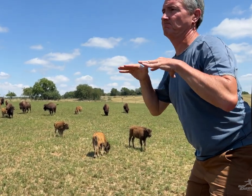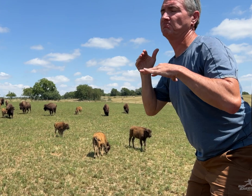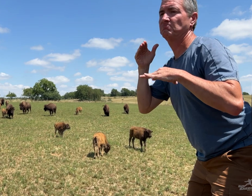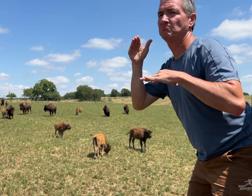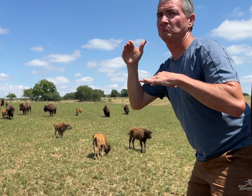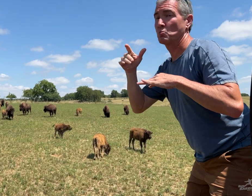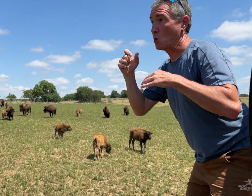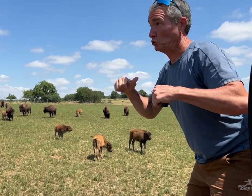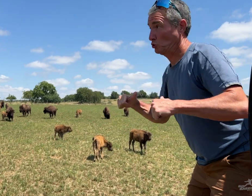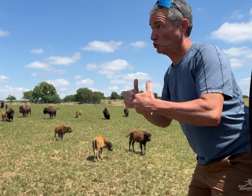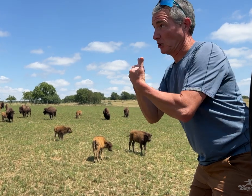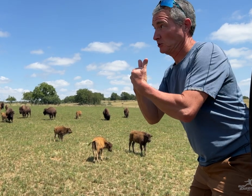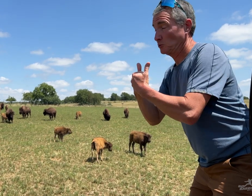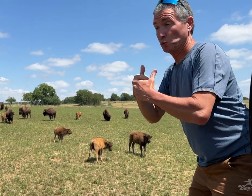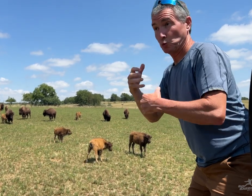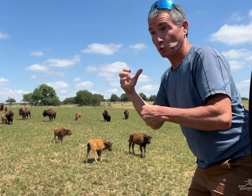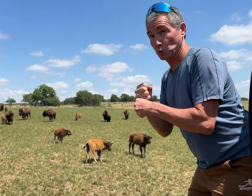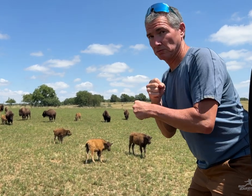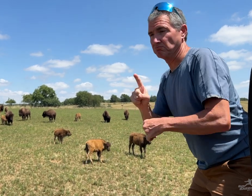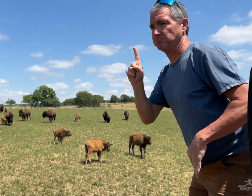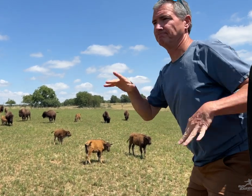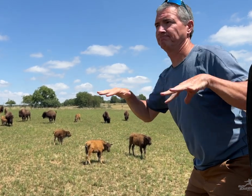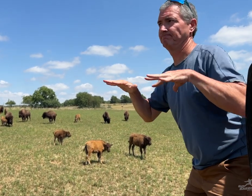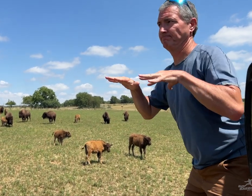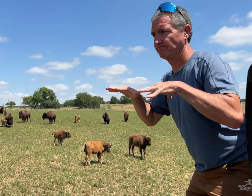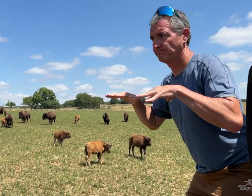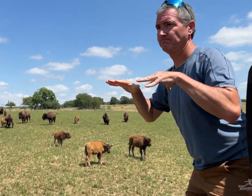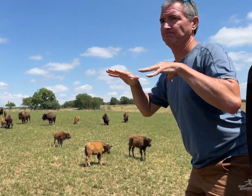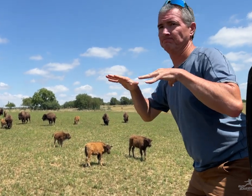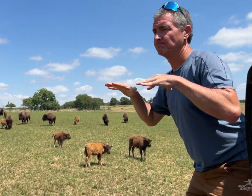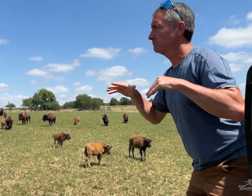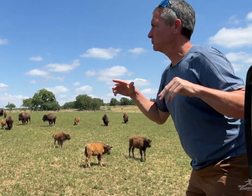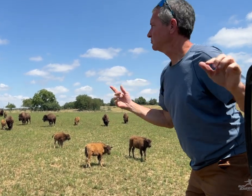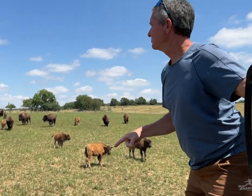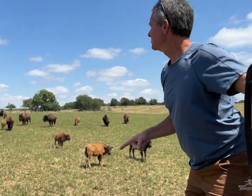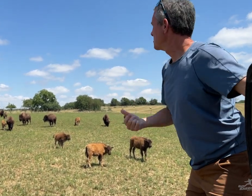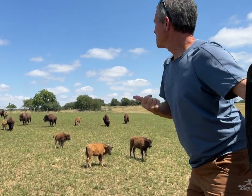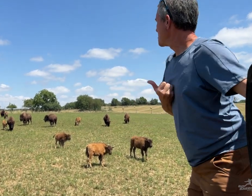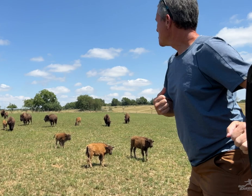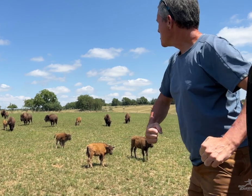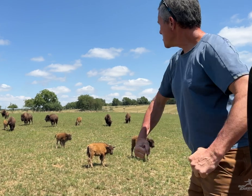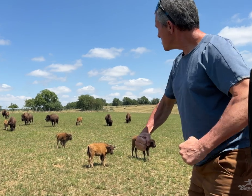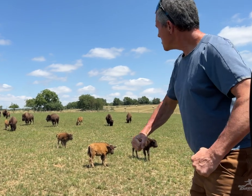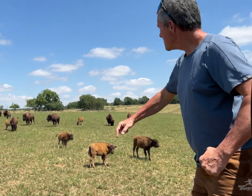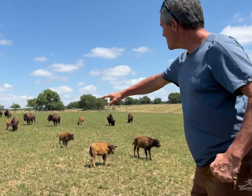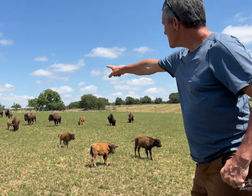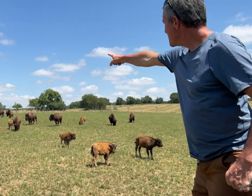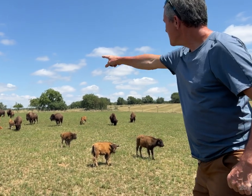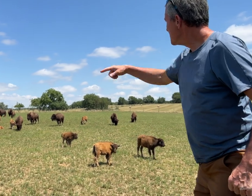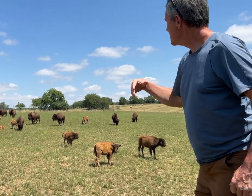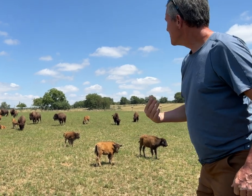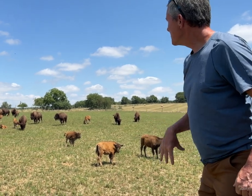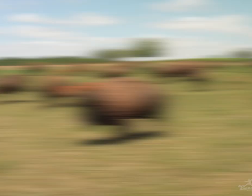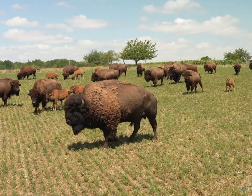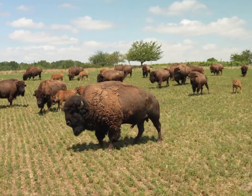and whoever wins is the leader. I can see some huge males here, wow.